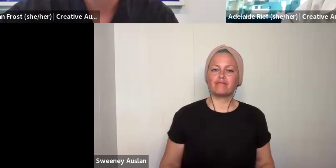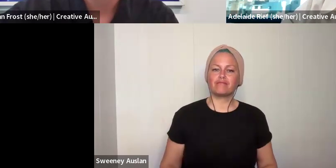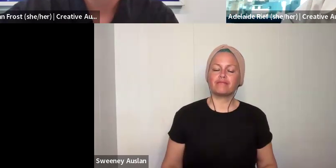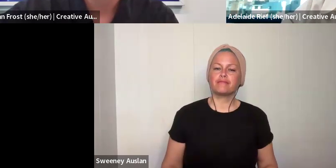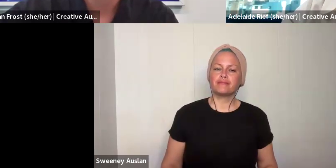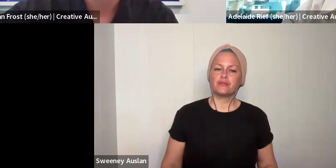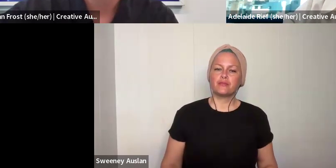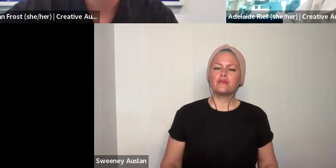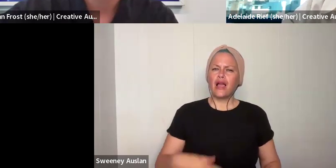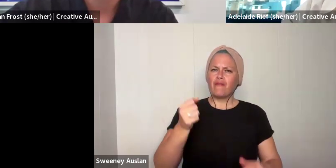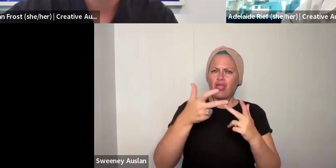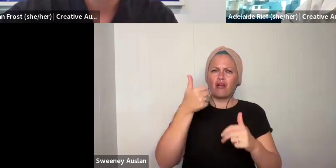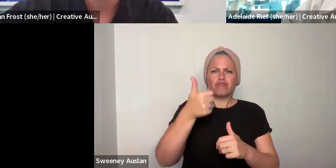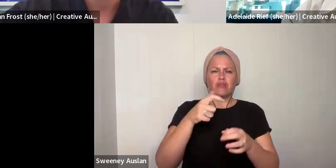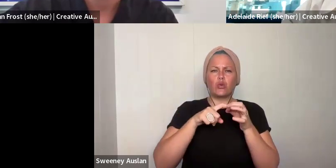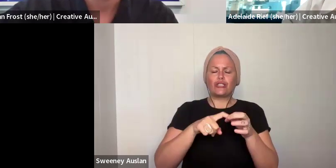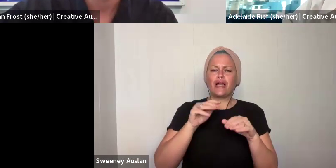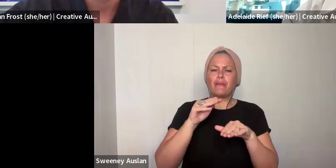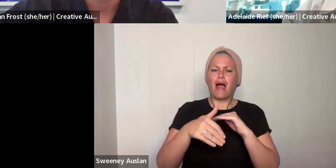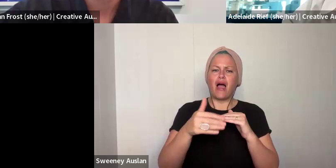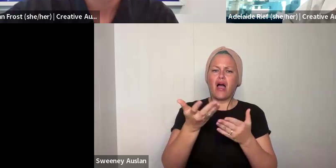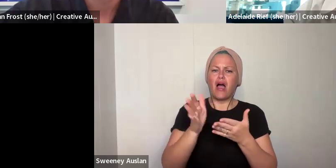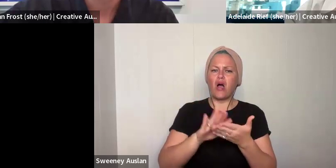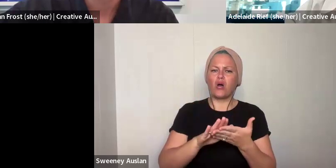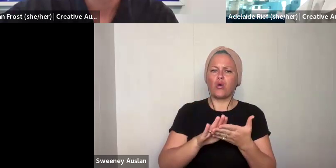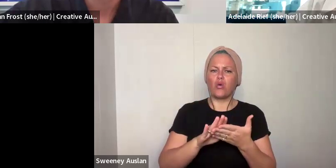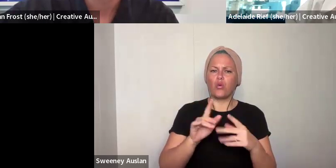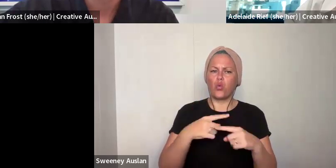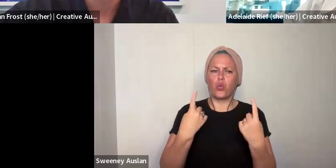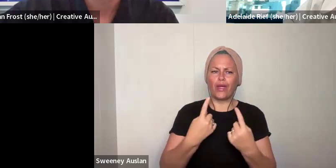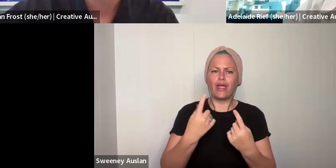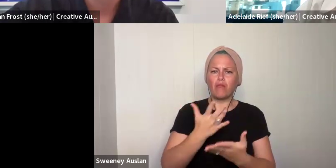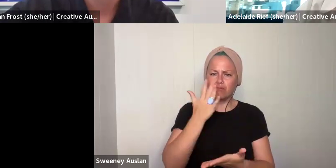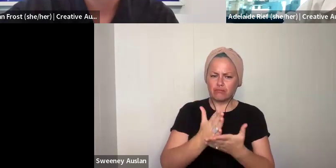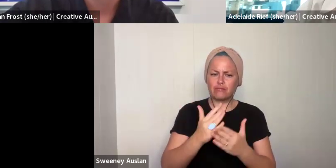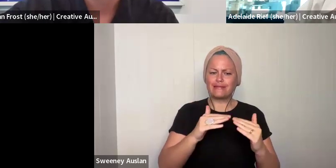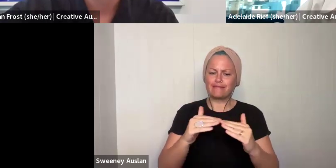will not be able to call them. You don't need to. OK. We have another great